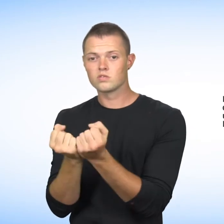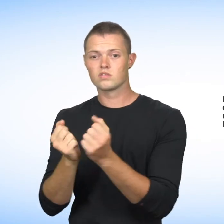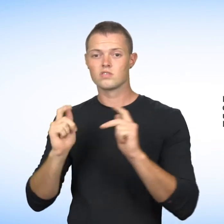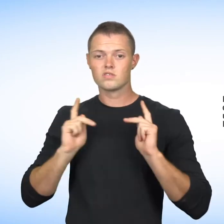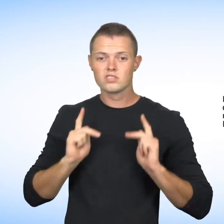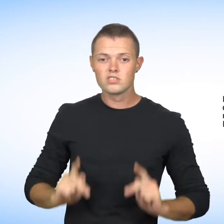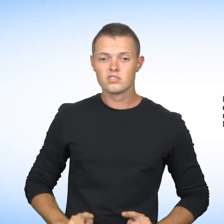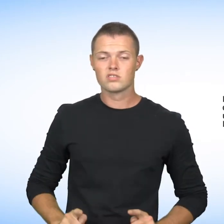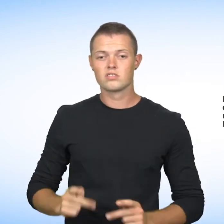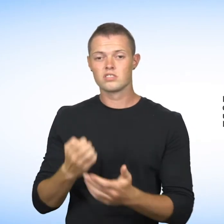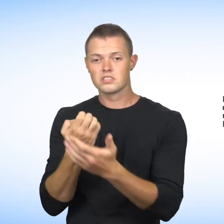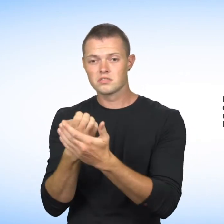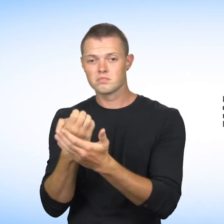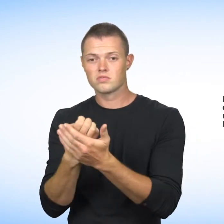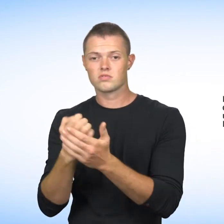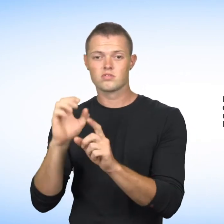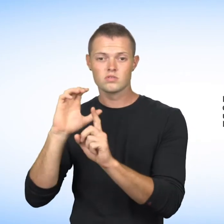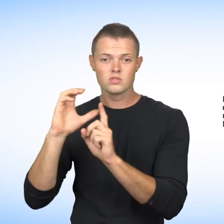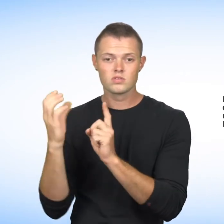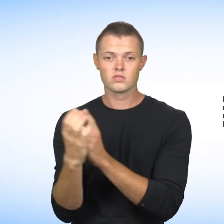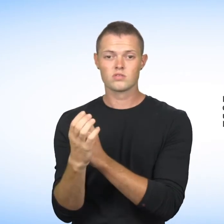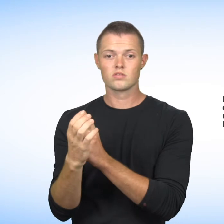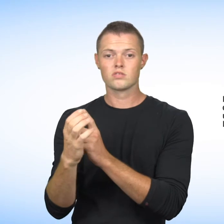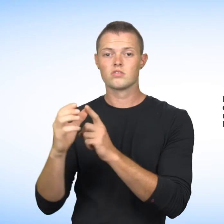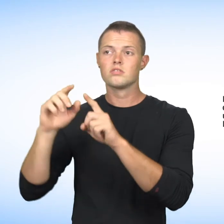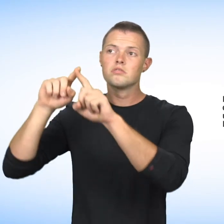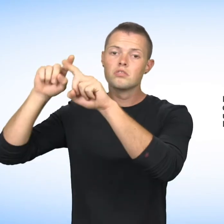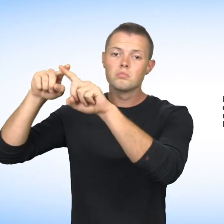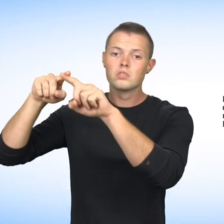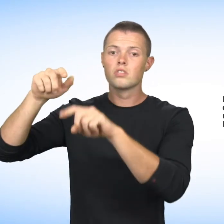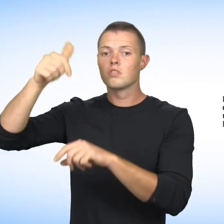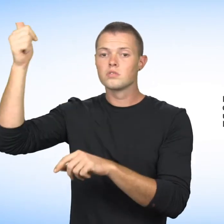socially, physically, economically or culturally